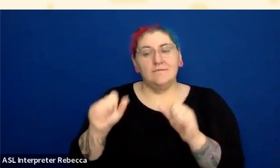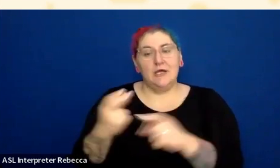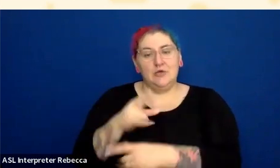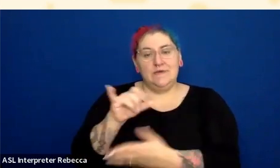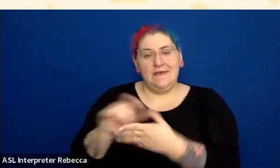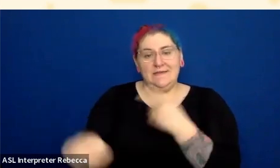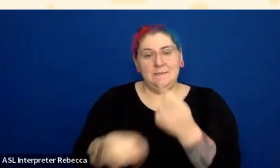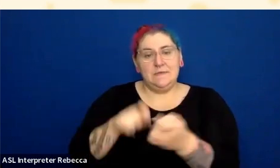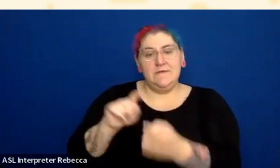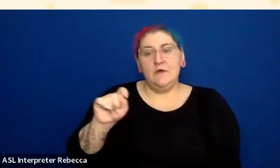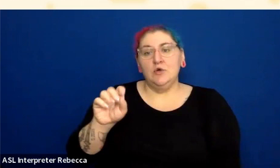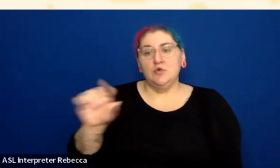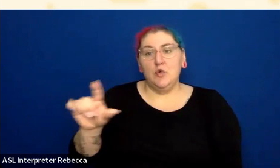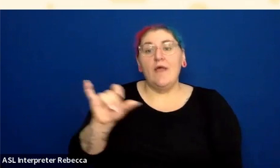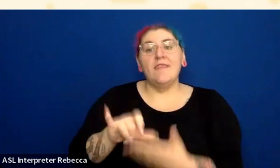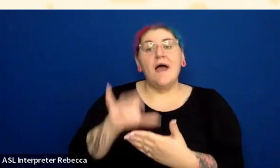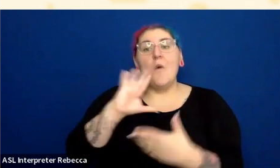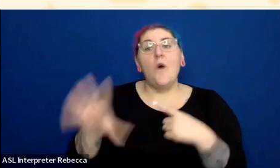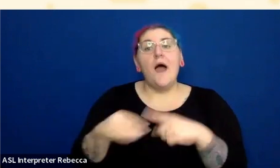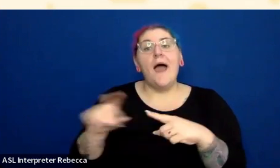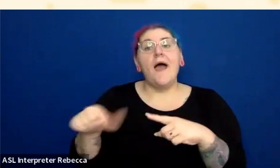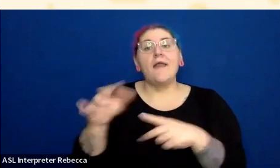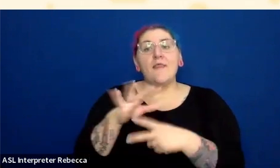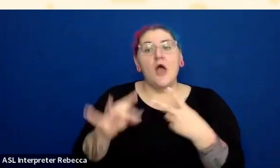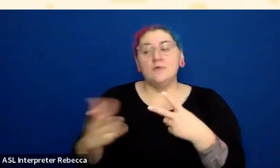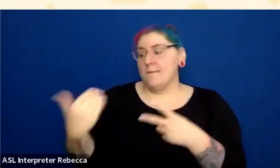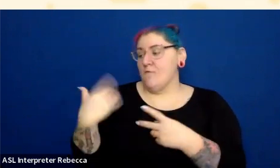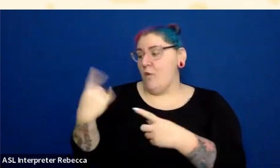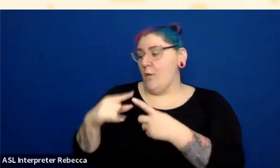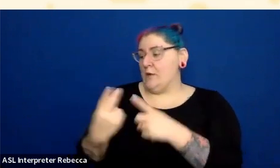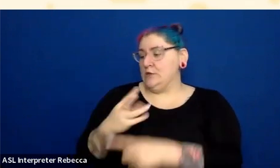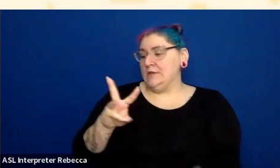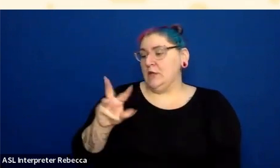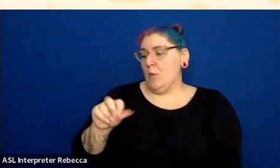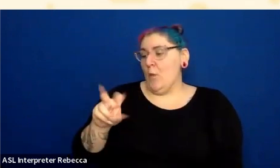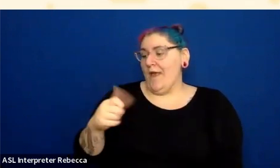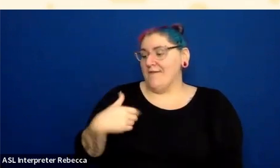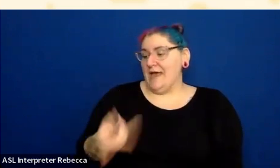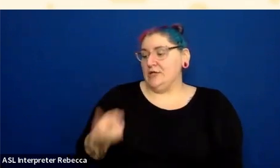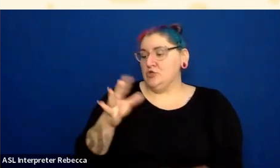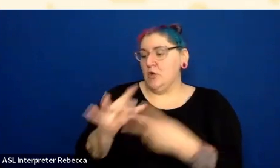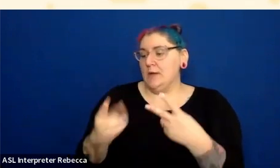When I was using WAVE, I had these two options for color. I had a slider for the text color and a slider for the background,